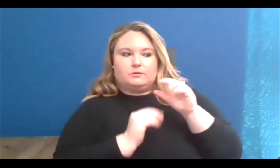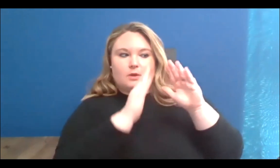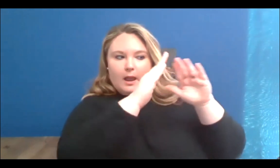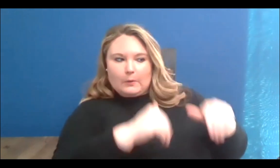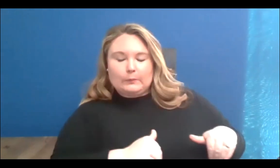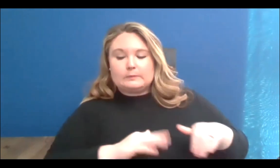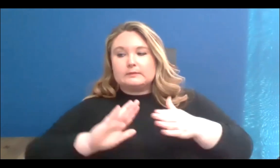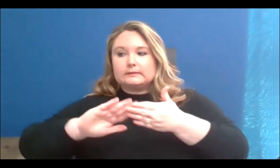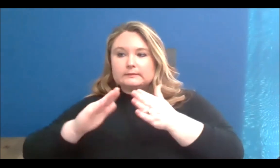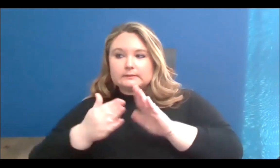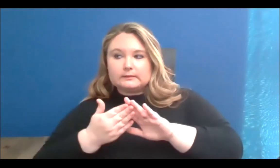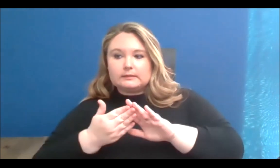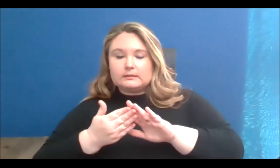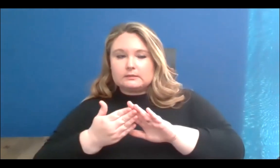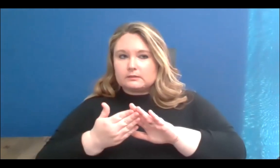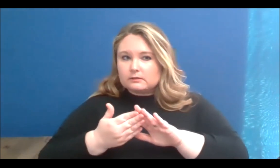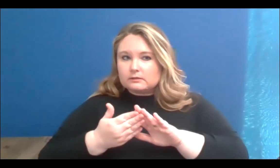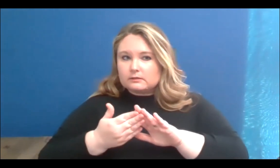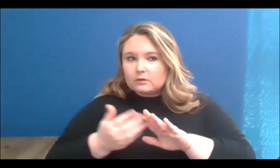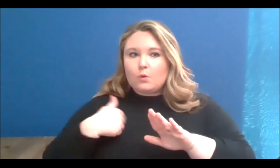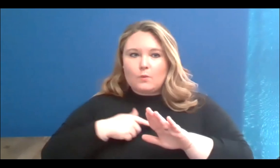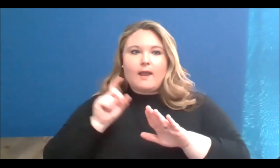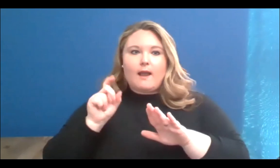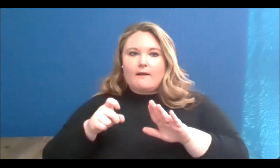to sue him and, you know, we need to support folks who are practicing mutual